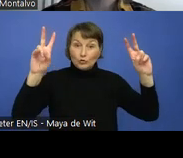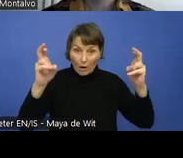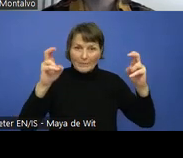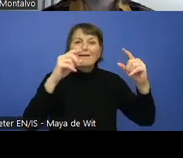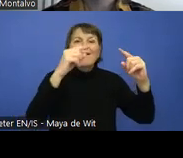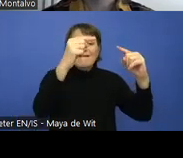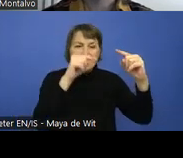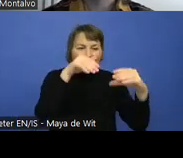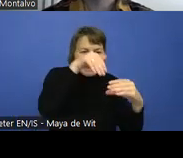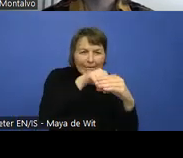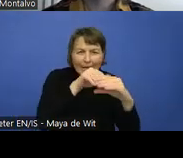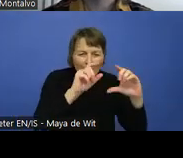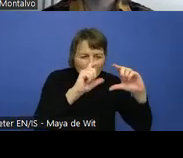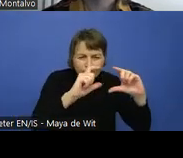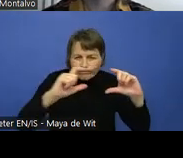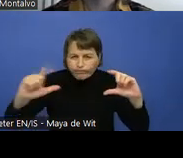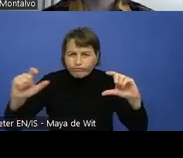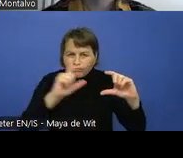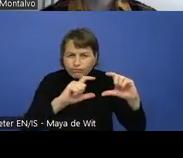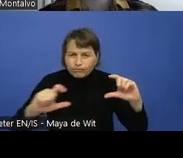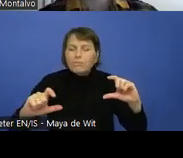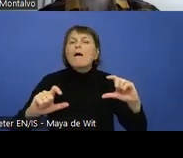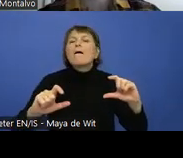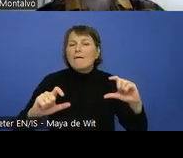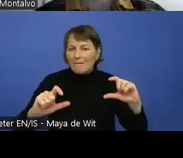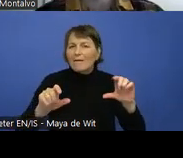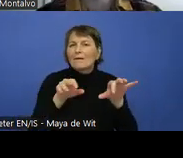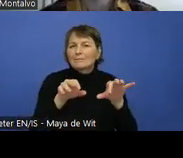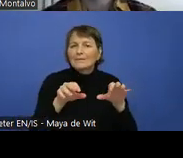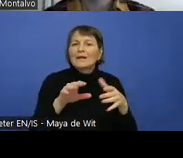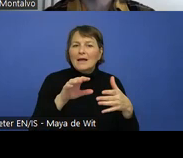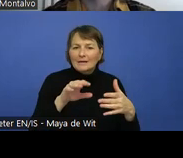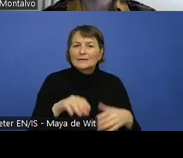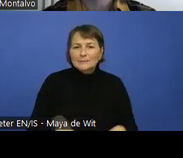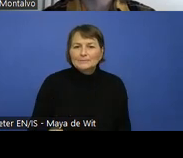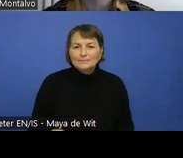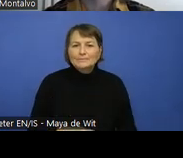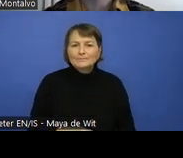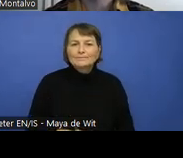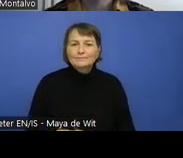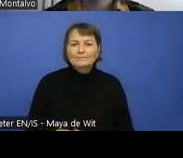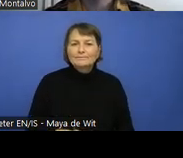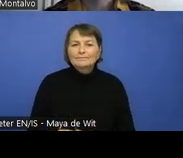And also focuses on different data visualization paradigms that content authors can use.